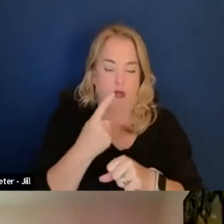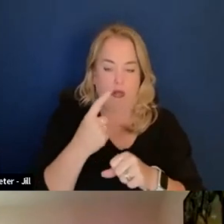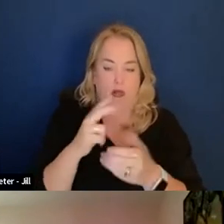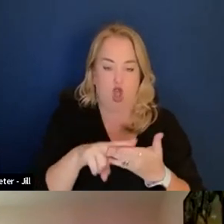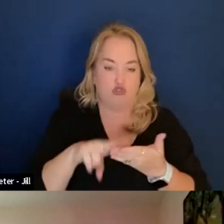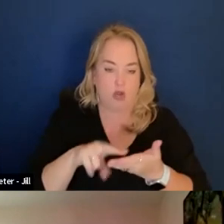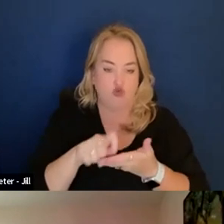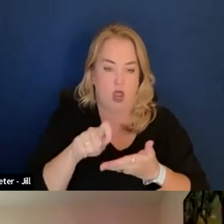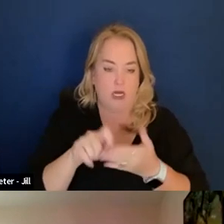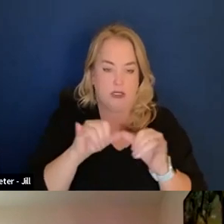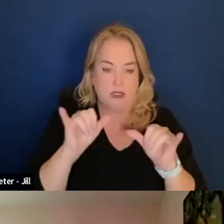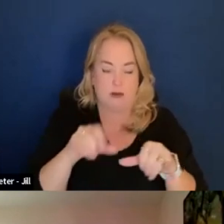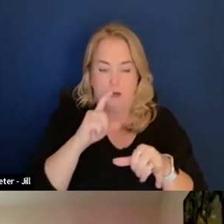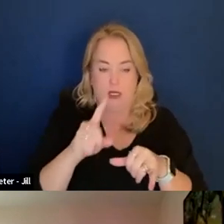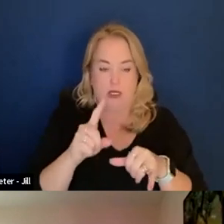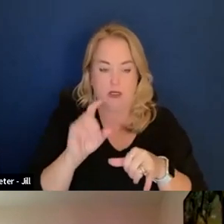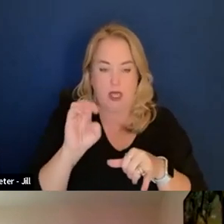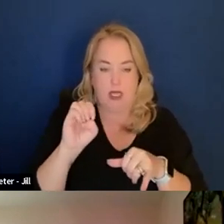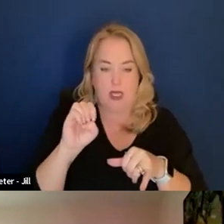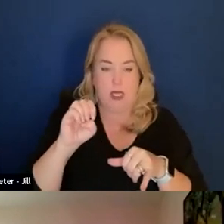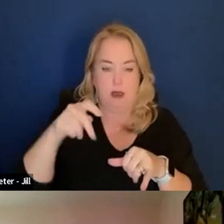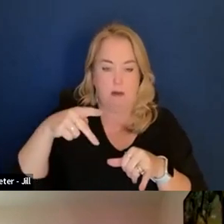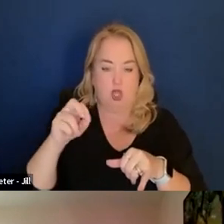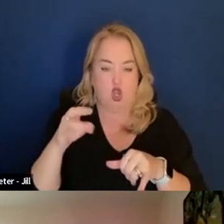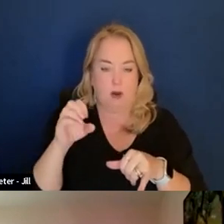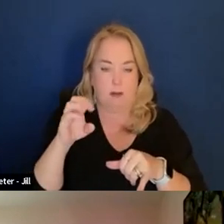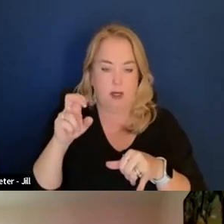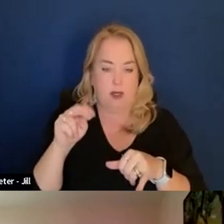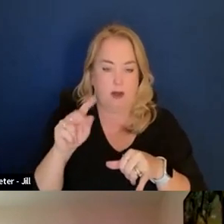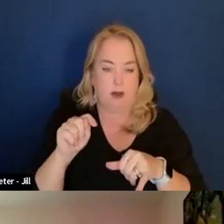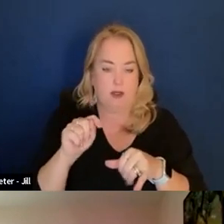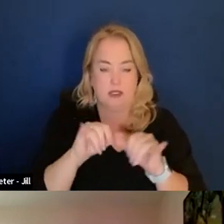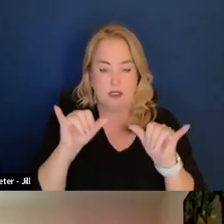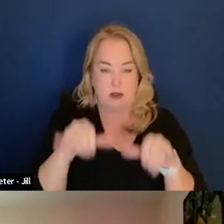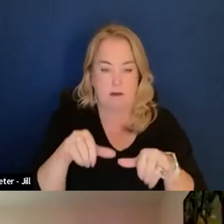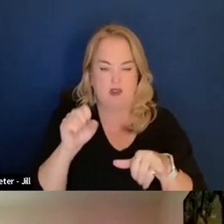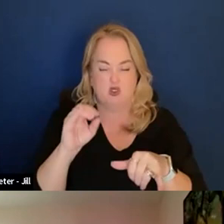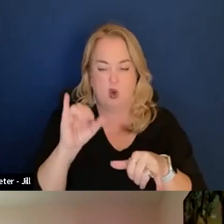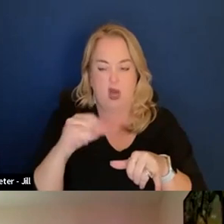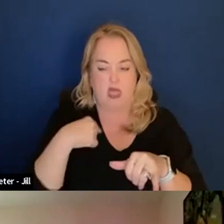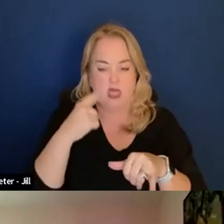also known as key procurement systems, because I thought those systems were unhelpful